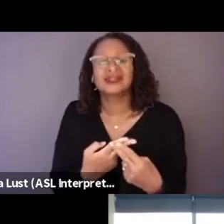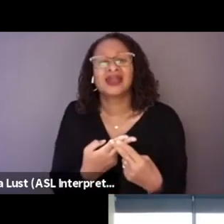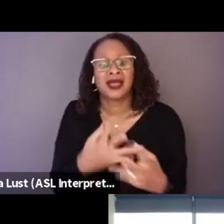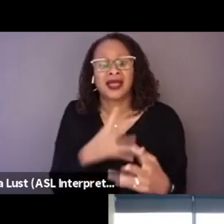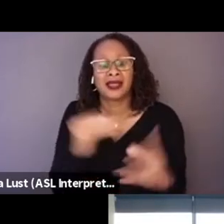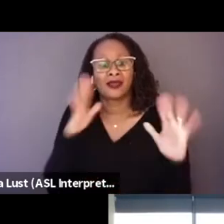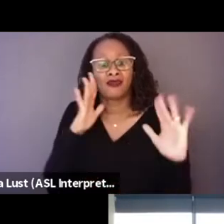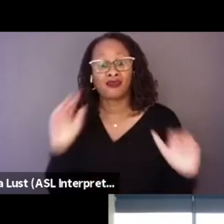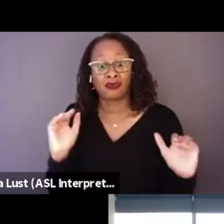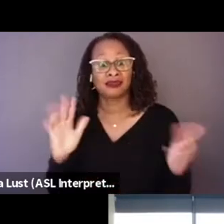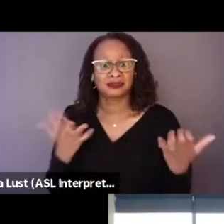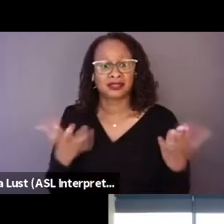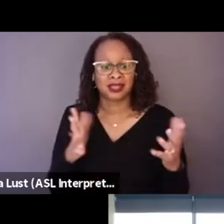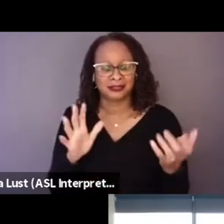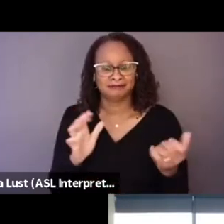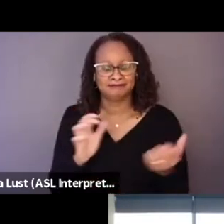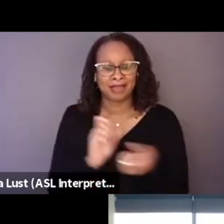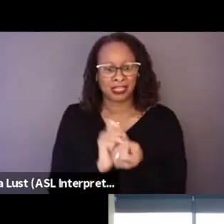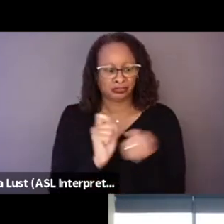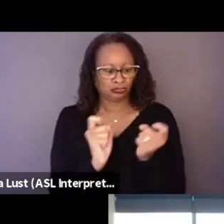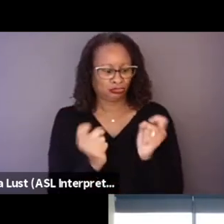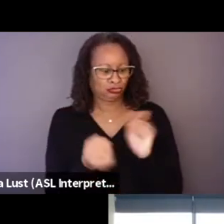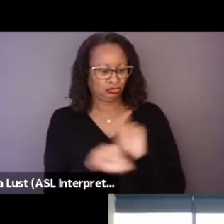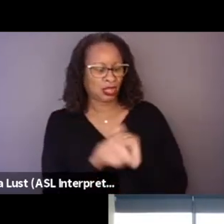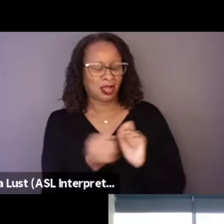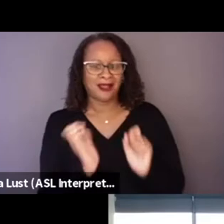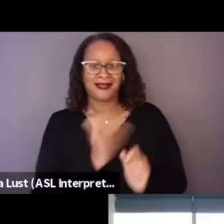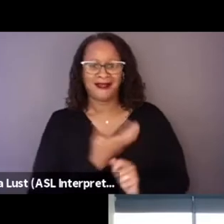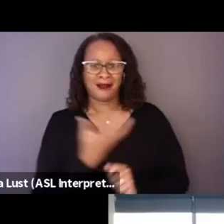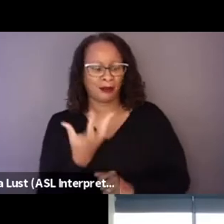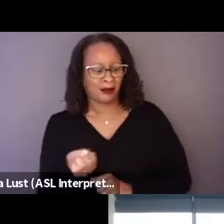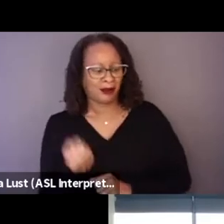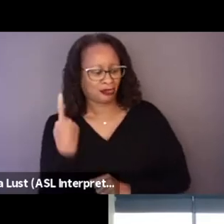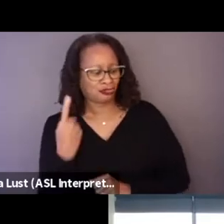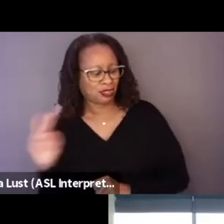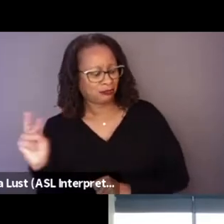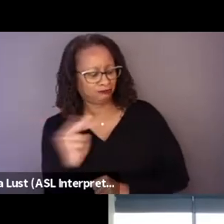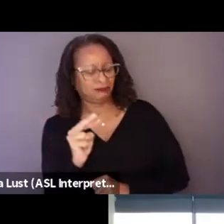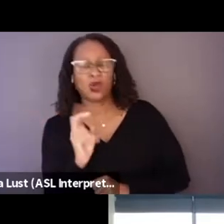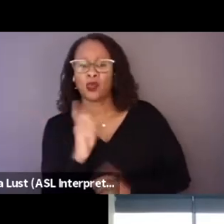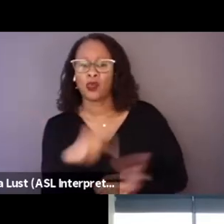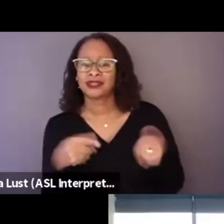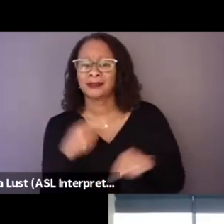you know, kind of transform our perception of them. And we also hope that that is kind of the journey